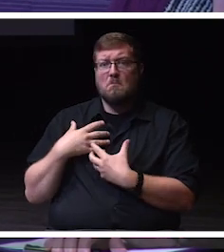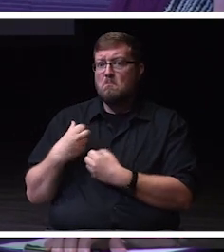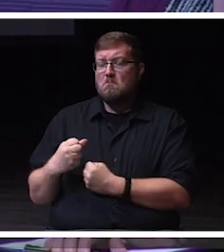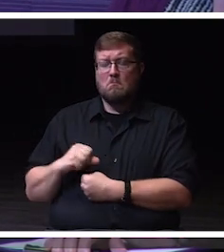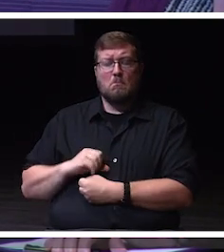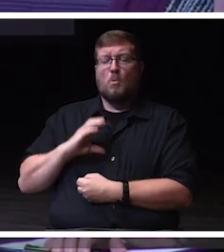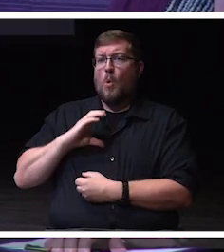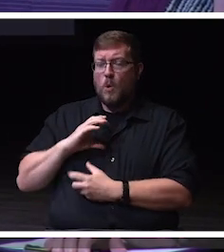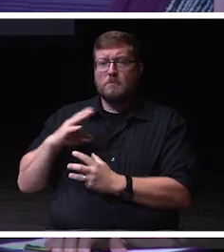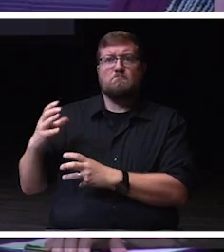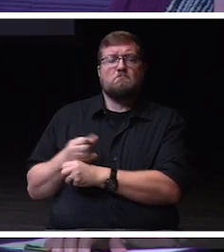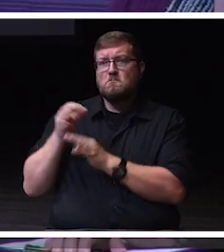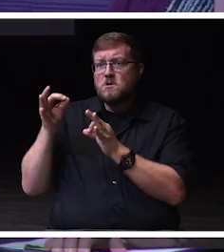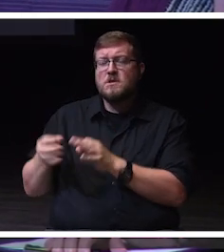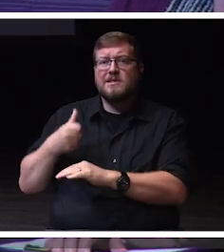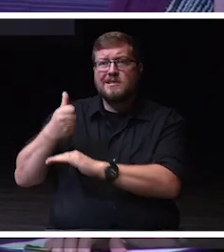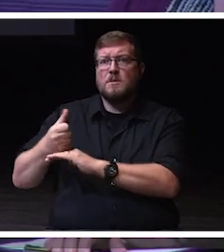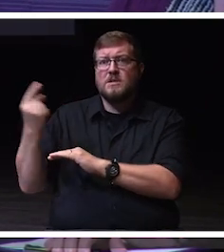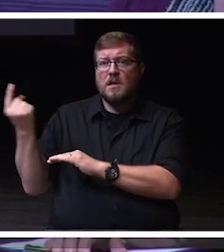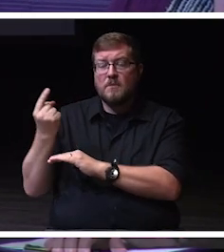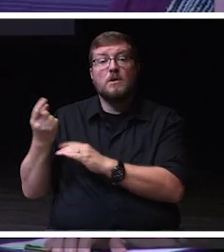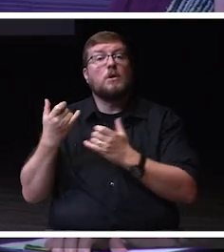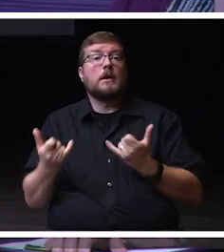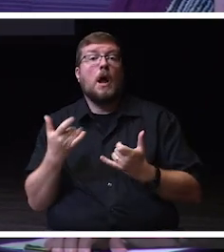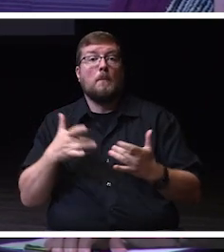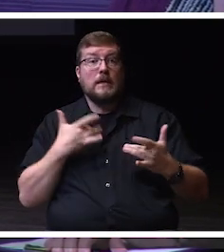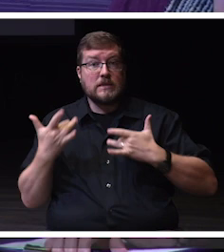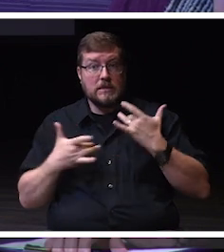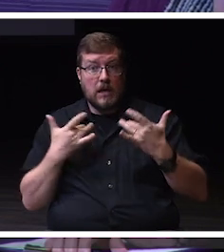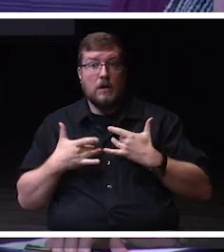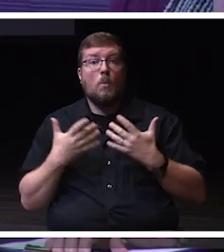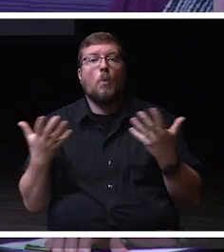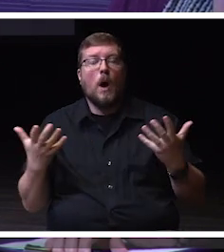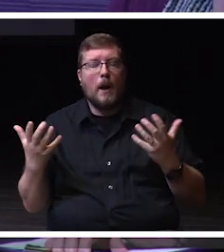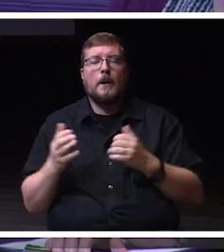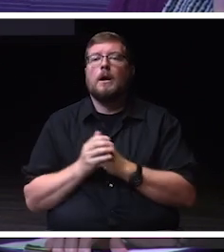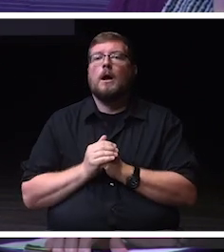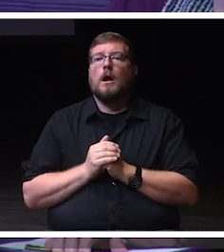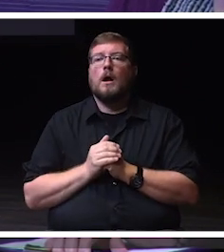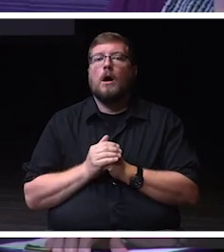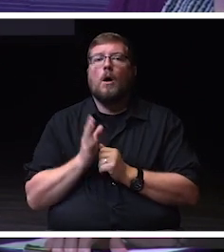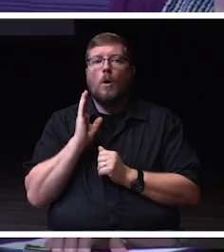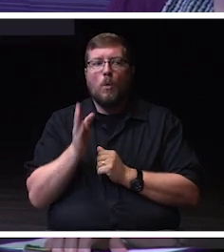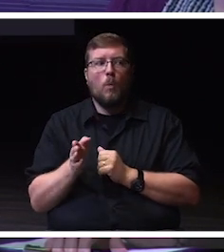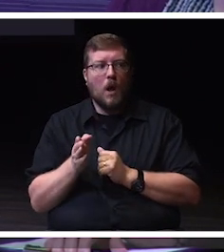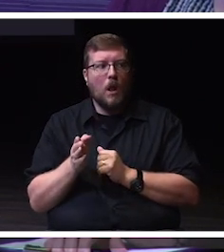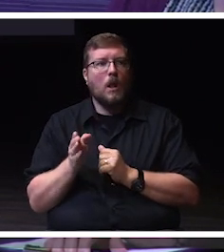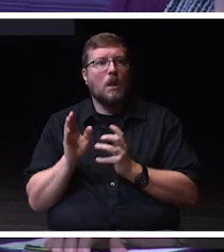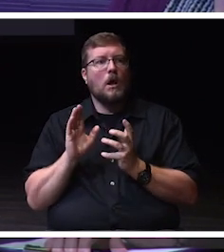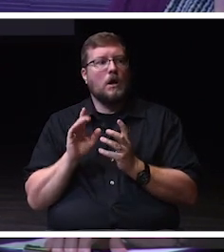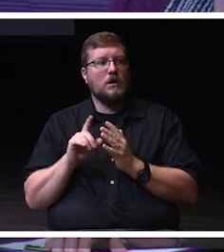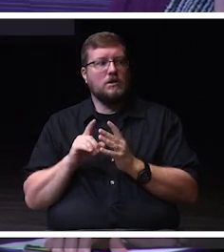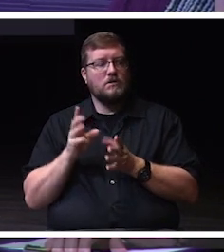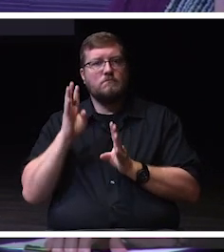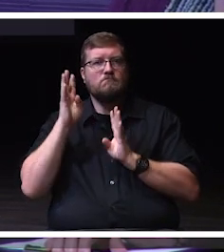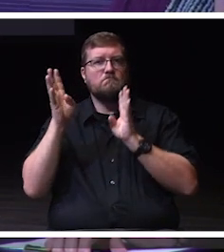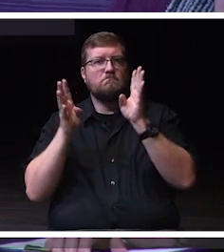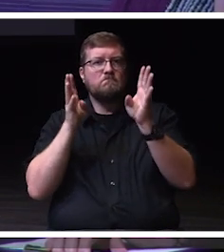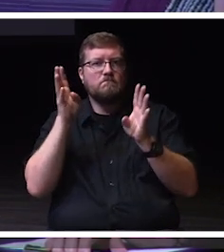So I am excited to say that this year I'm looking forward to the initiative, the initiative that we are launching in the college to look at the future.